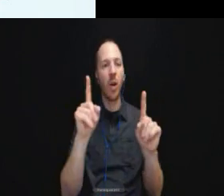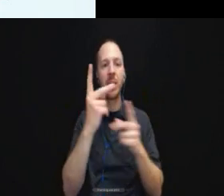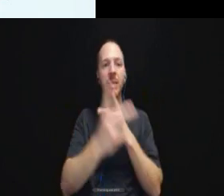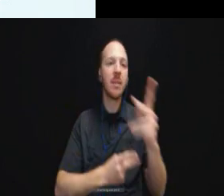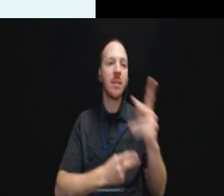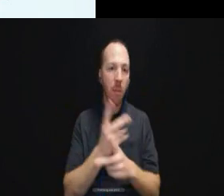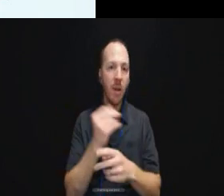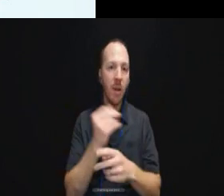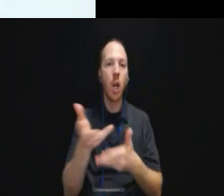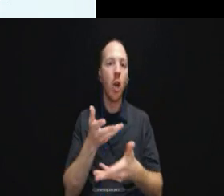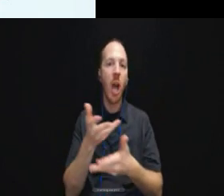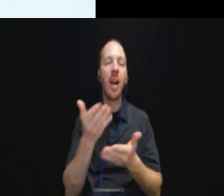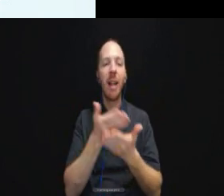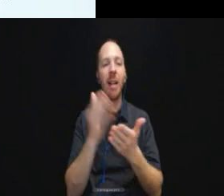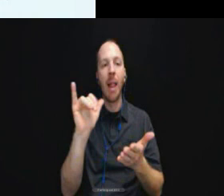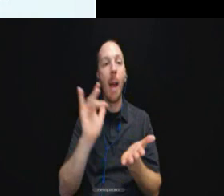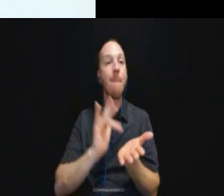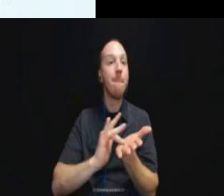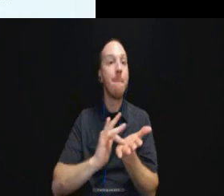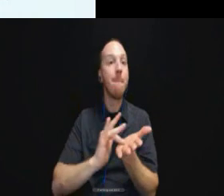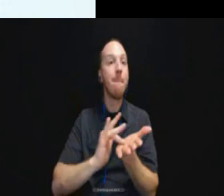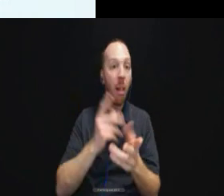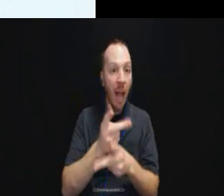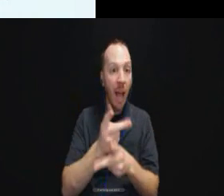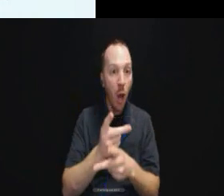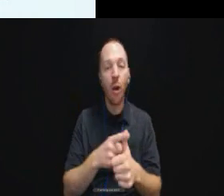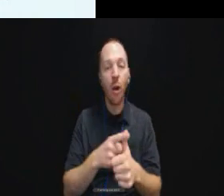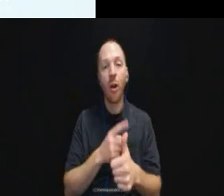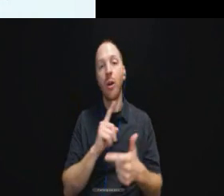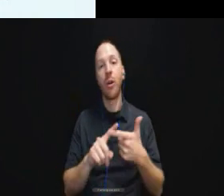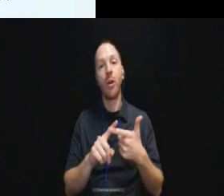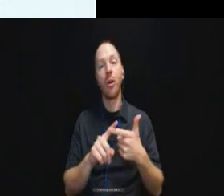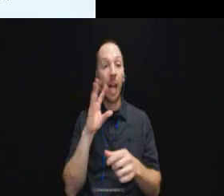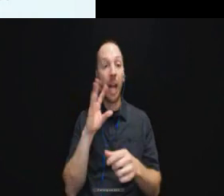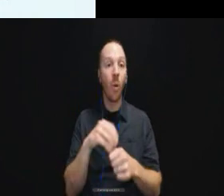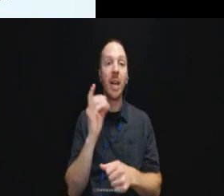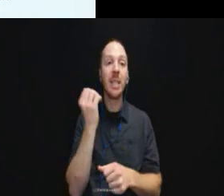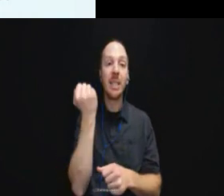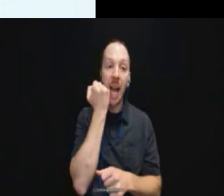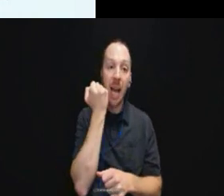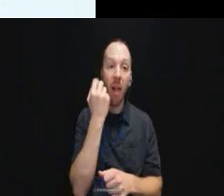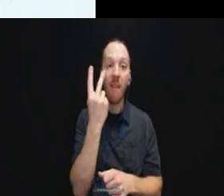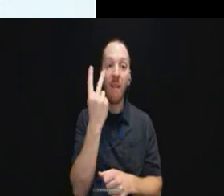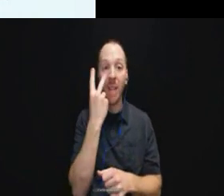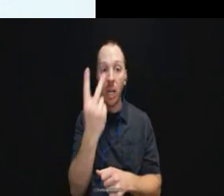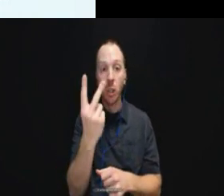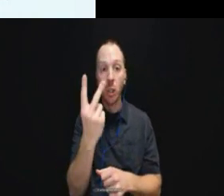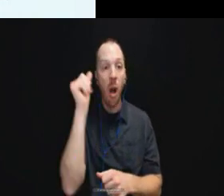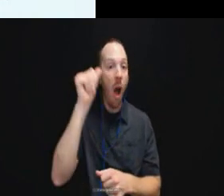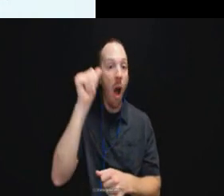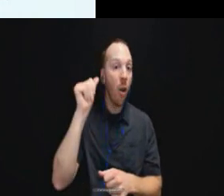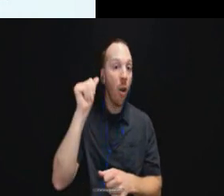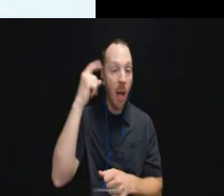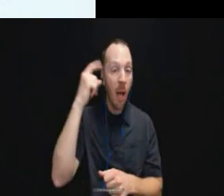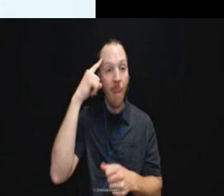like medical care, including dental, vision, audiological, therapy and group counseling